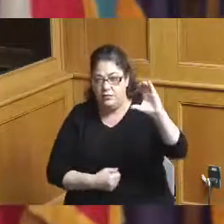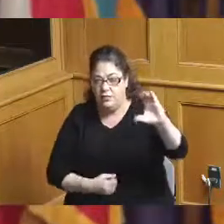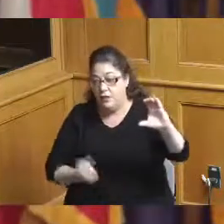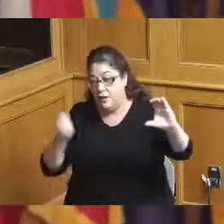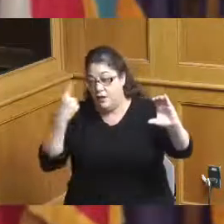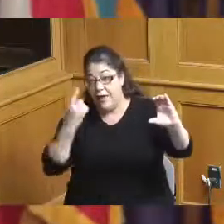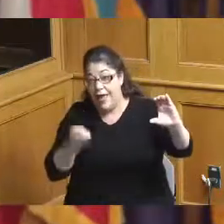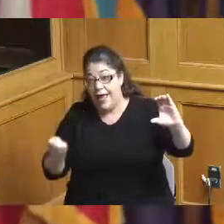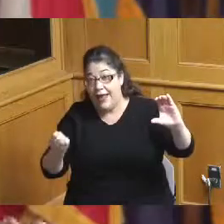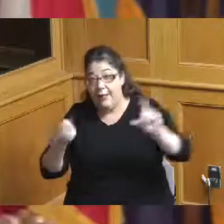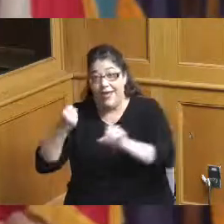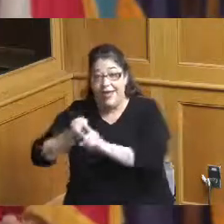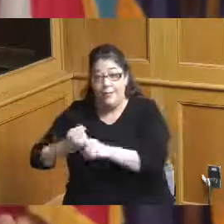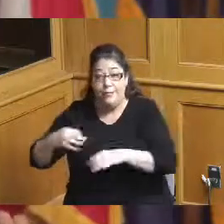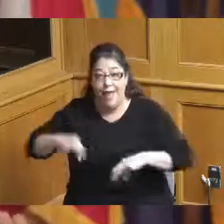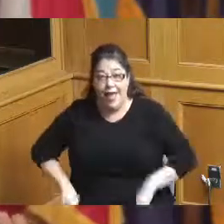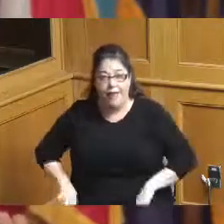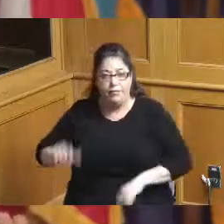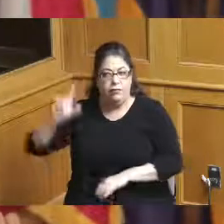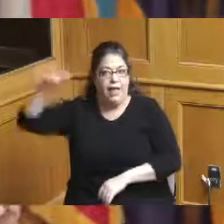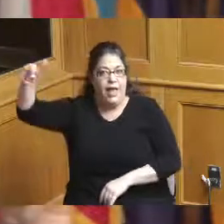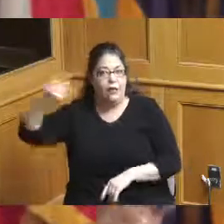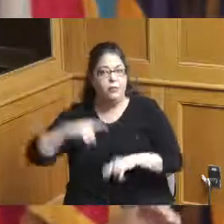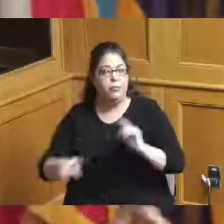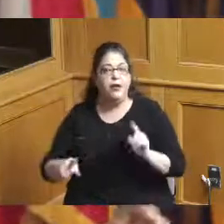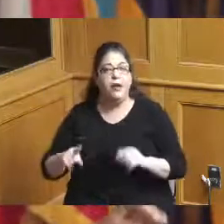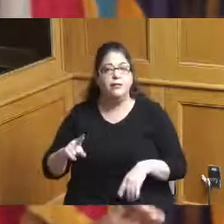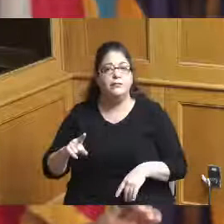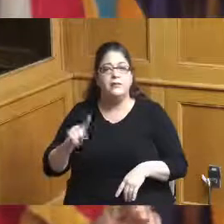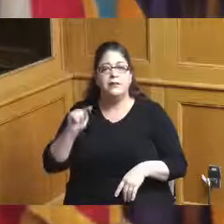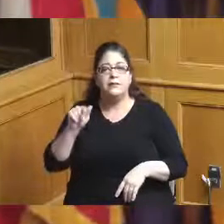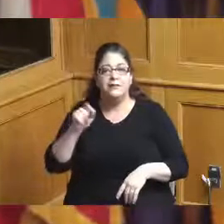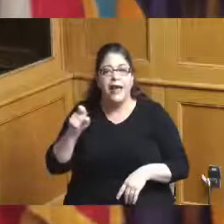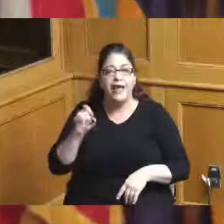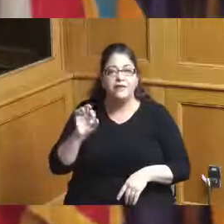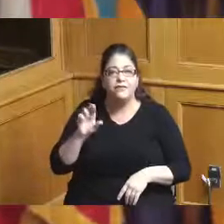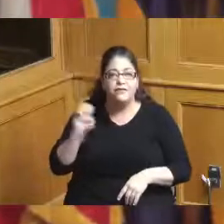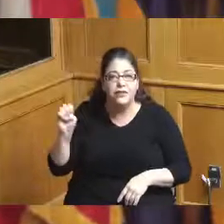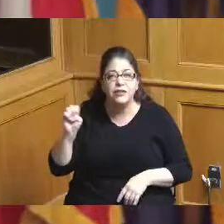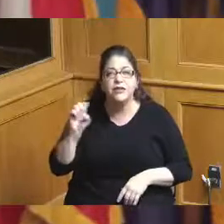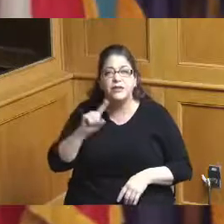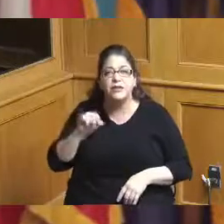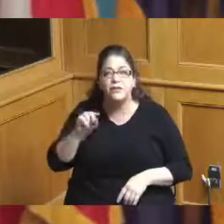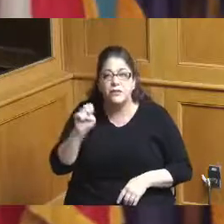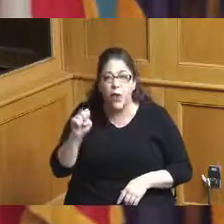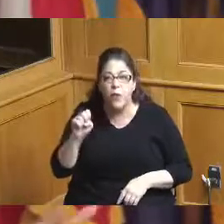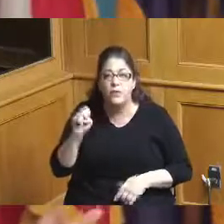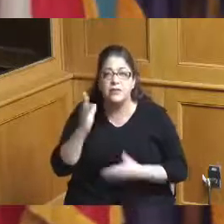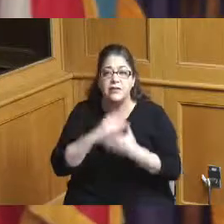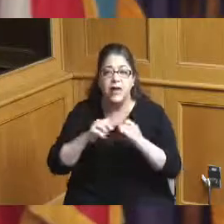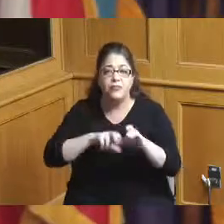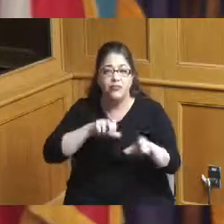but I was reading that there's tax free zones and some some cities dropped out Chicago some others